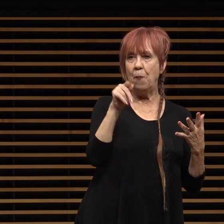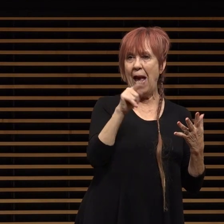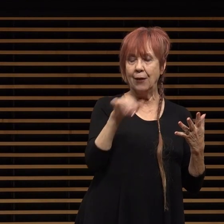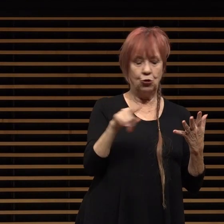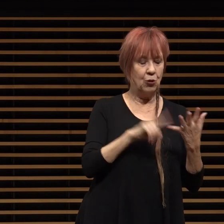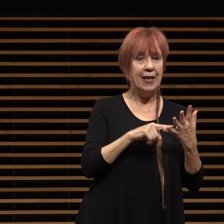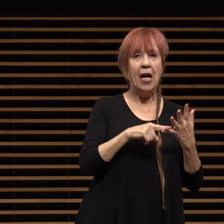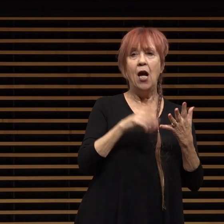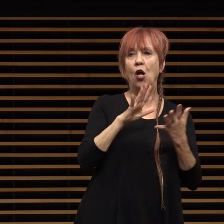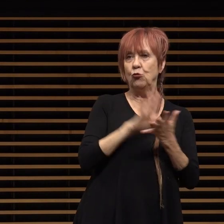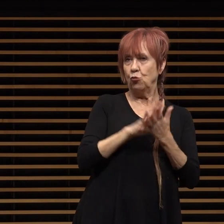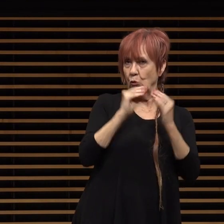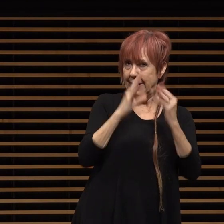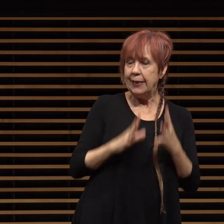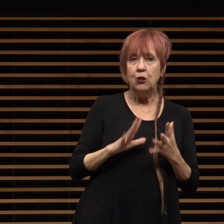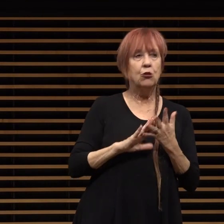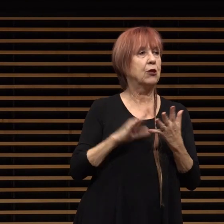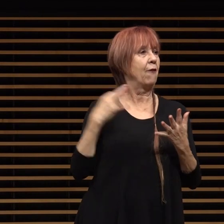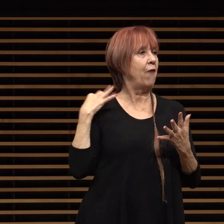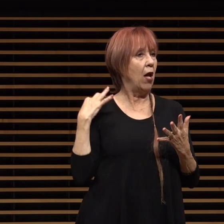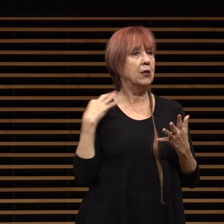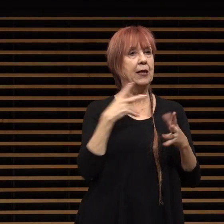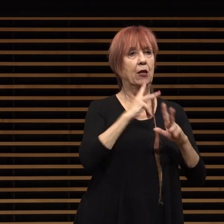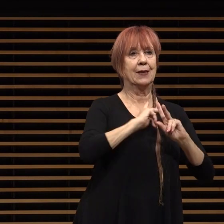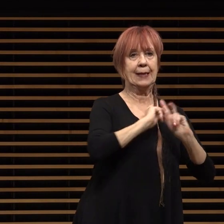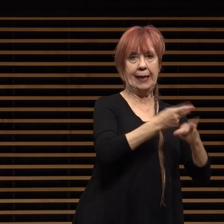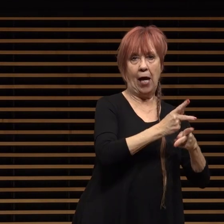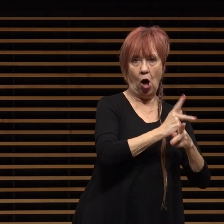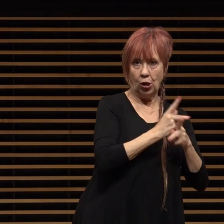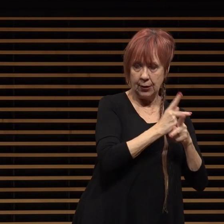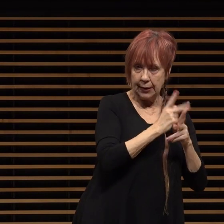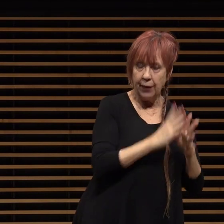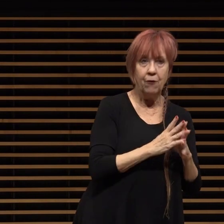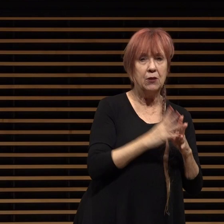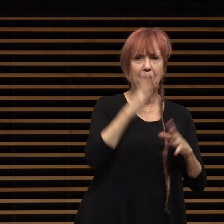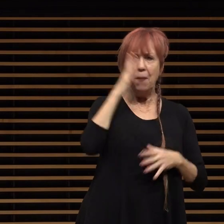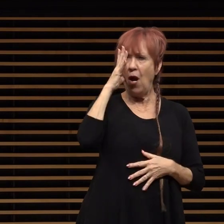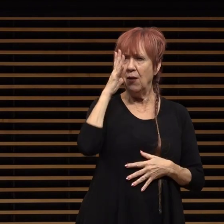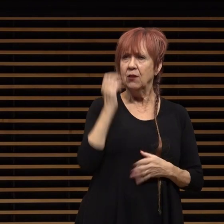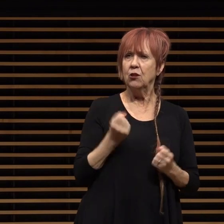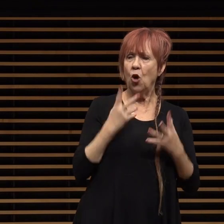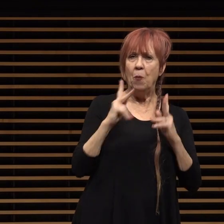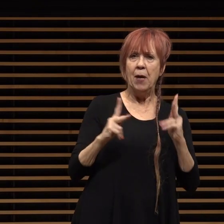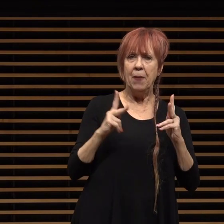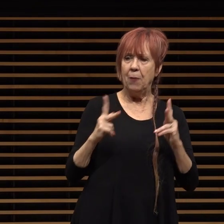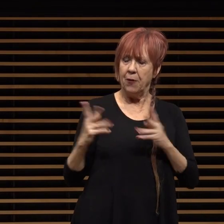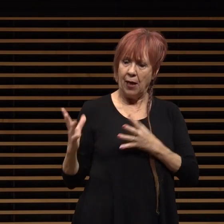volunteers caregivers parents and so many others who have stepped up to